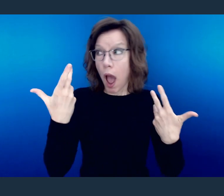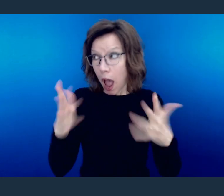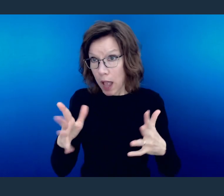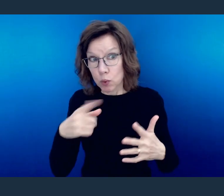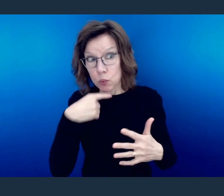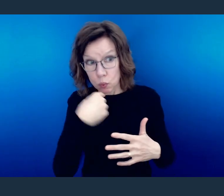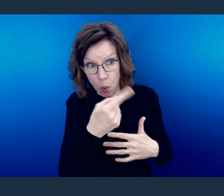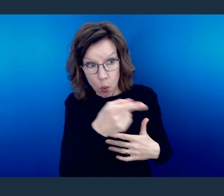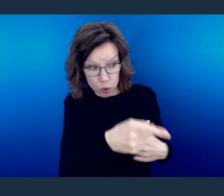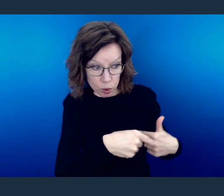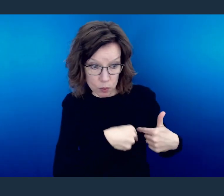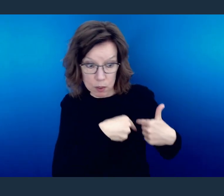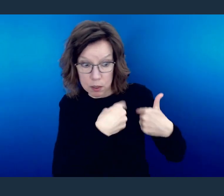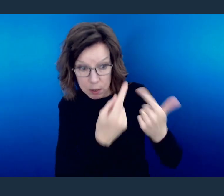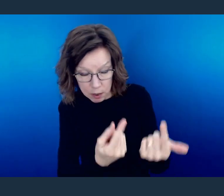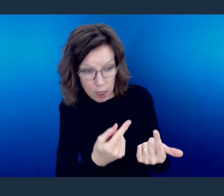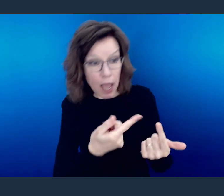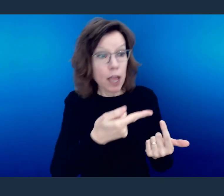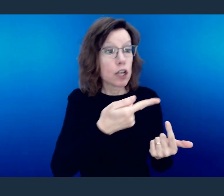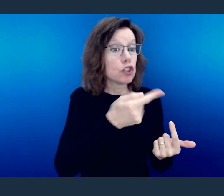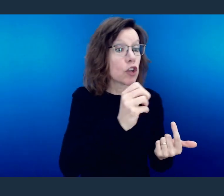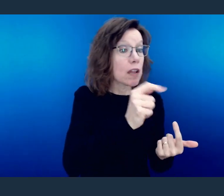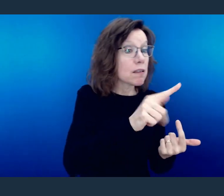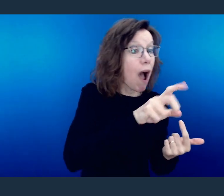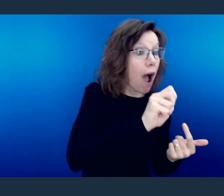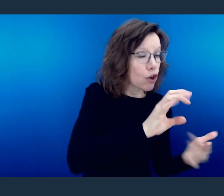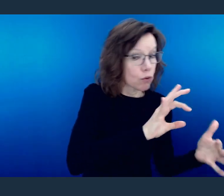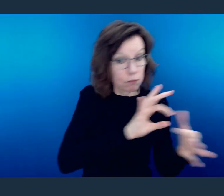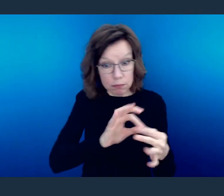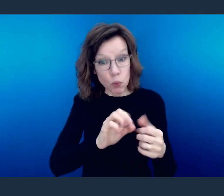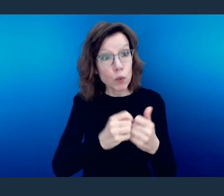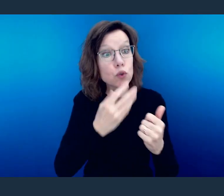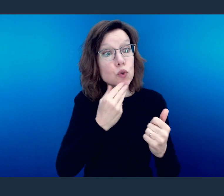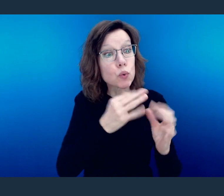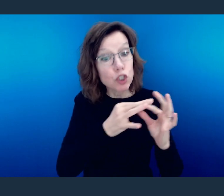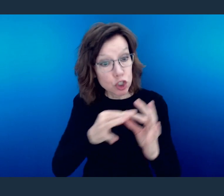told you to this point, on account that you gentiles have been grafted in, on the account